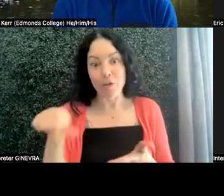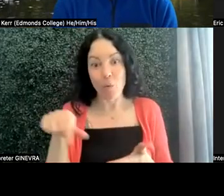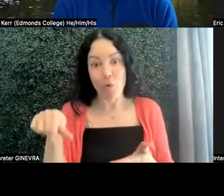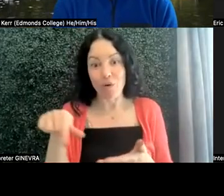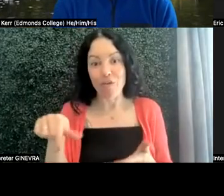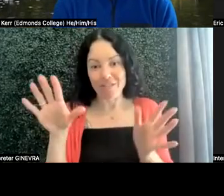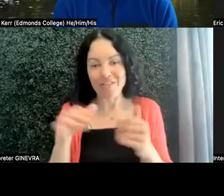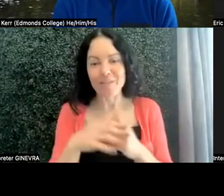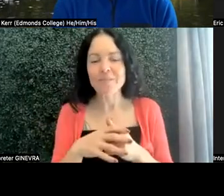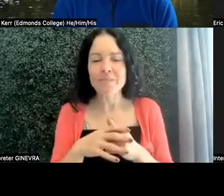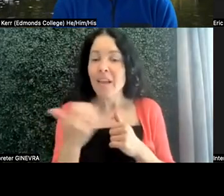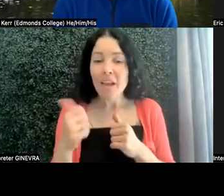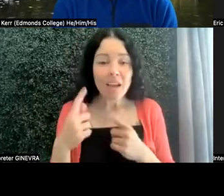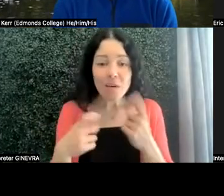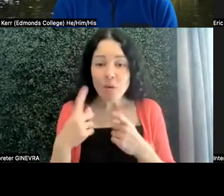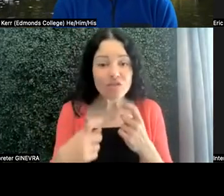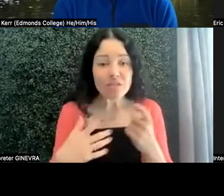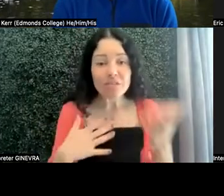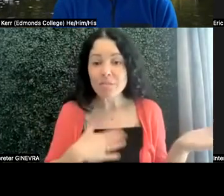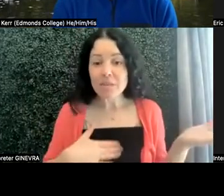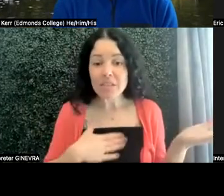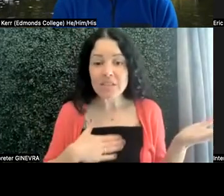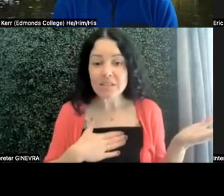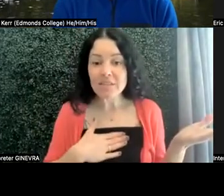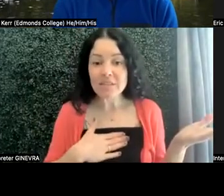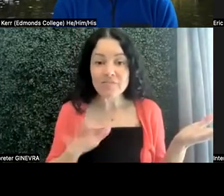So any questions, feel free to either raise your hand,